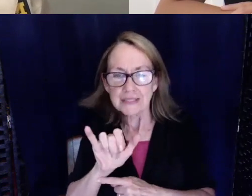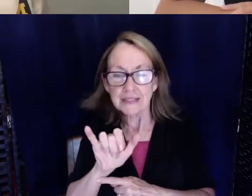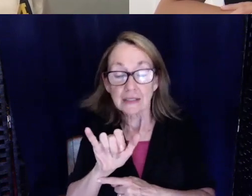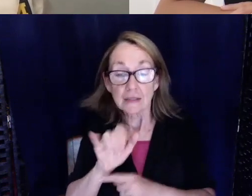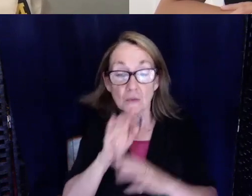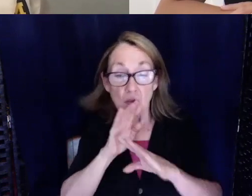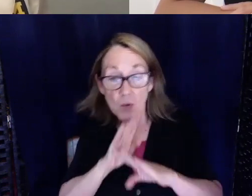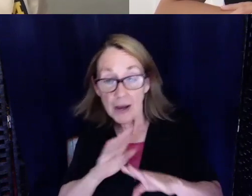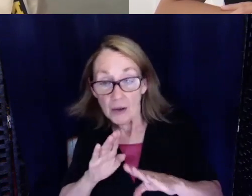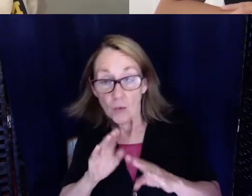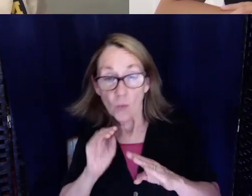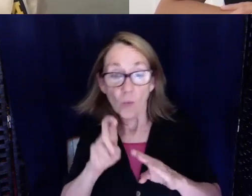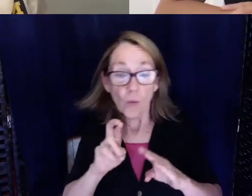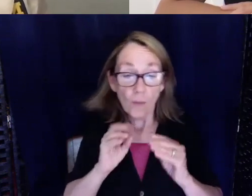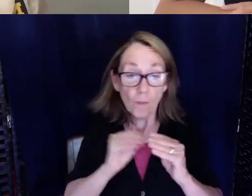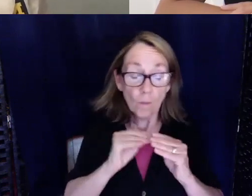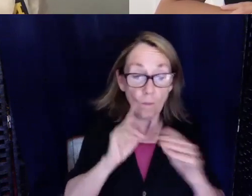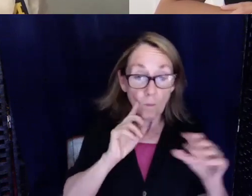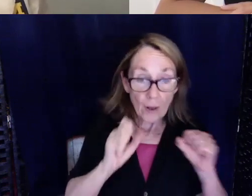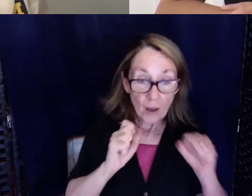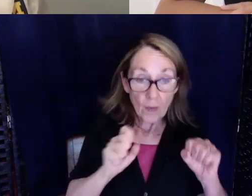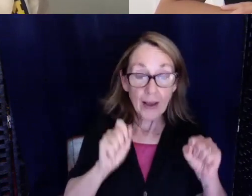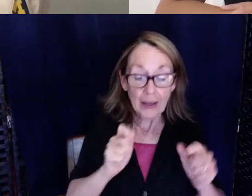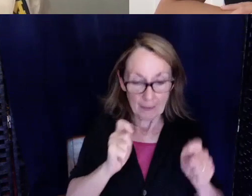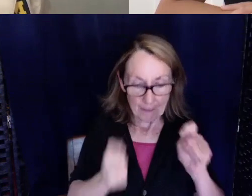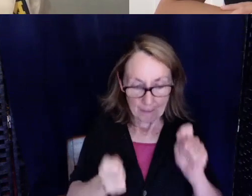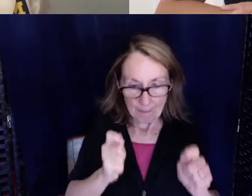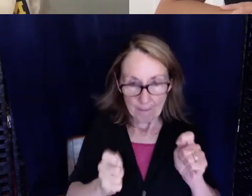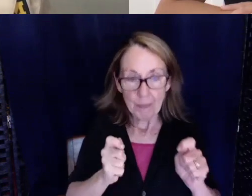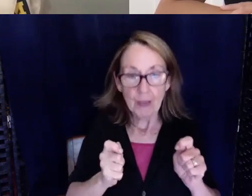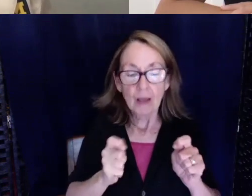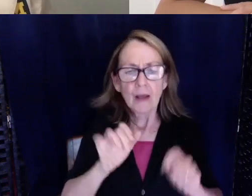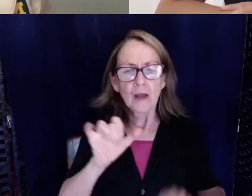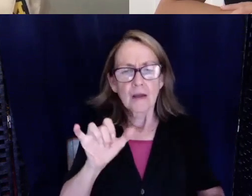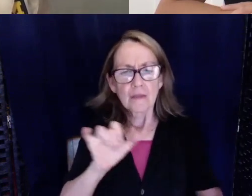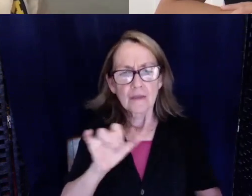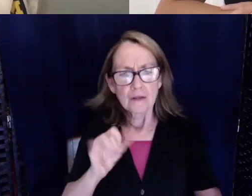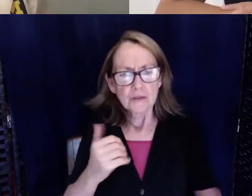more loud. I can do that. They also I think they have an app for